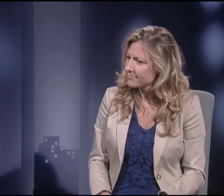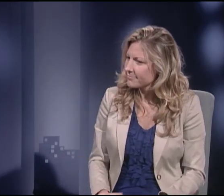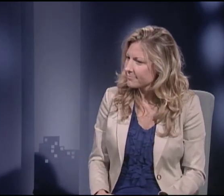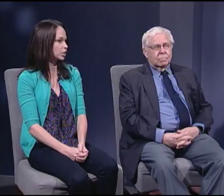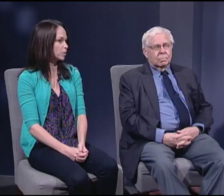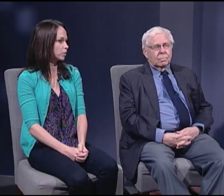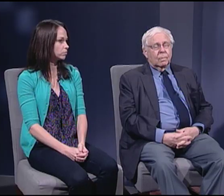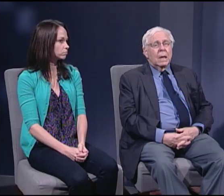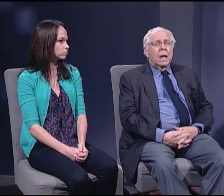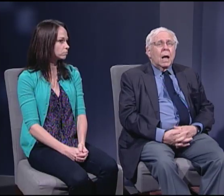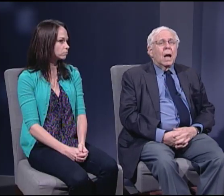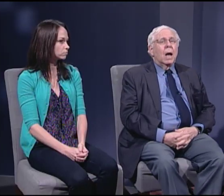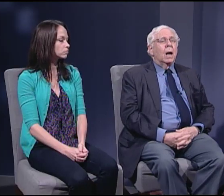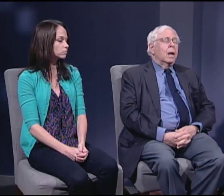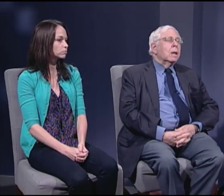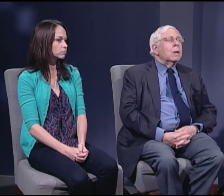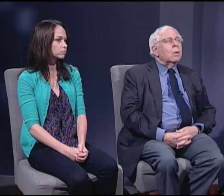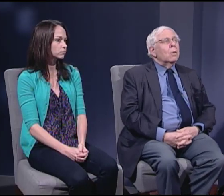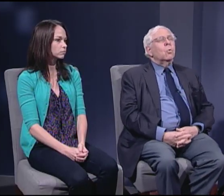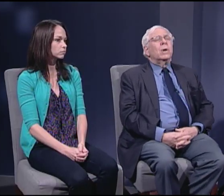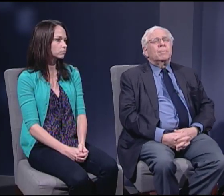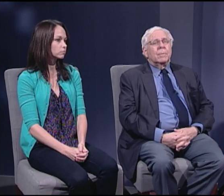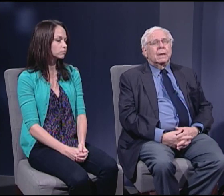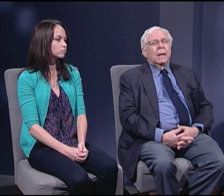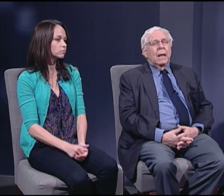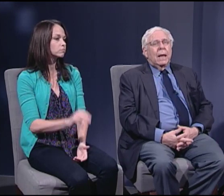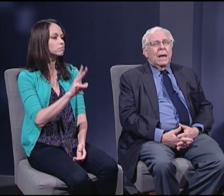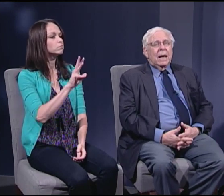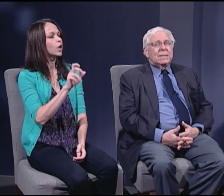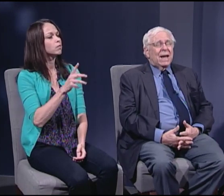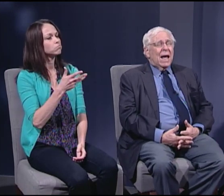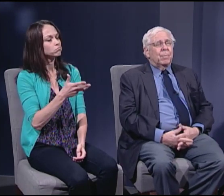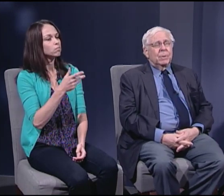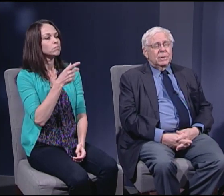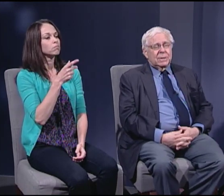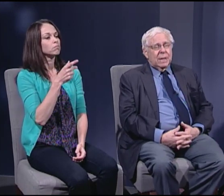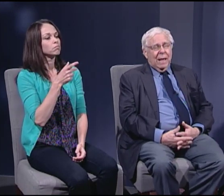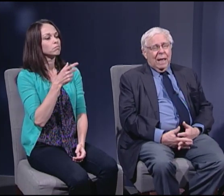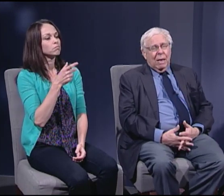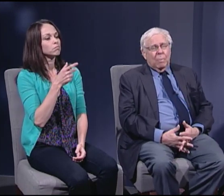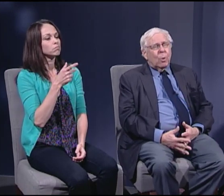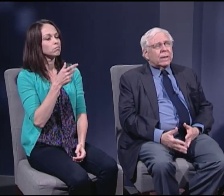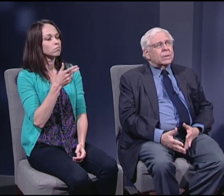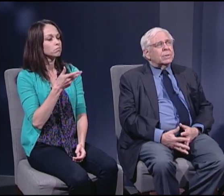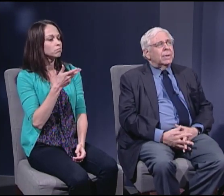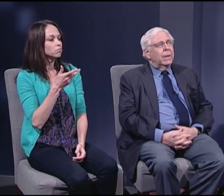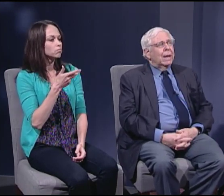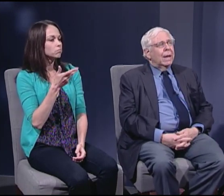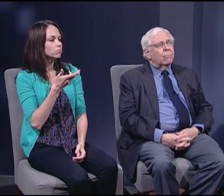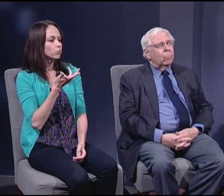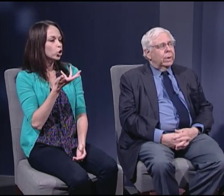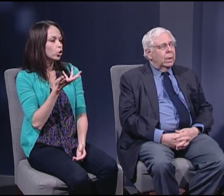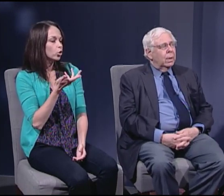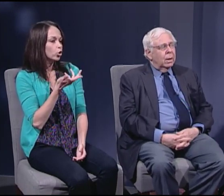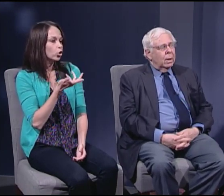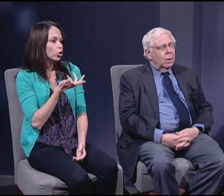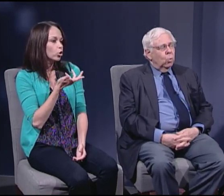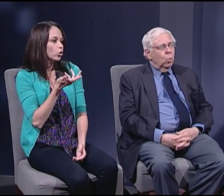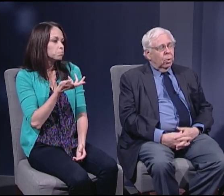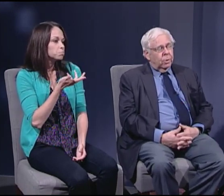on the Second Amendment. Well, as it happens practically every word